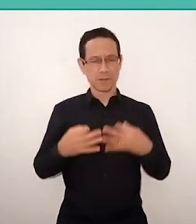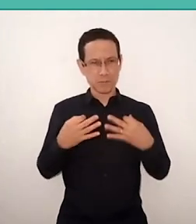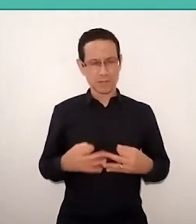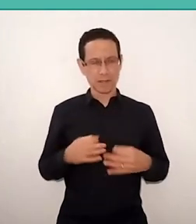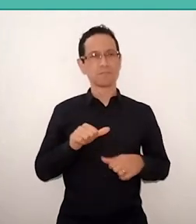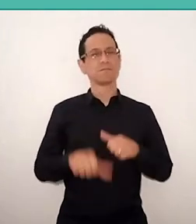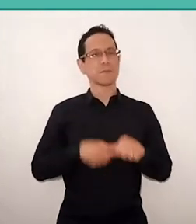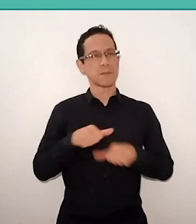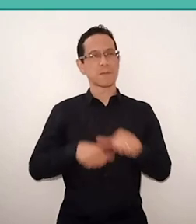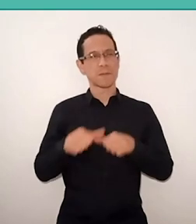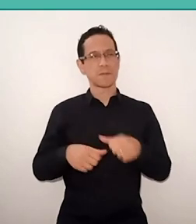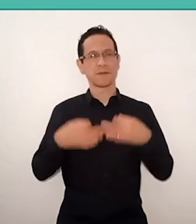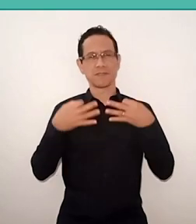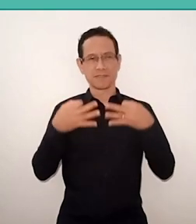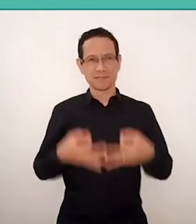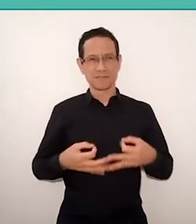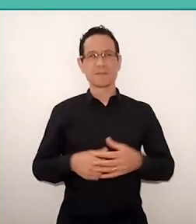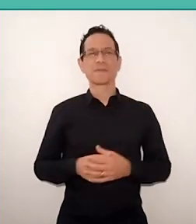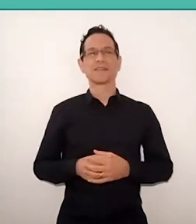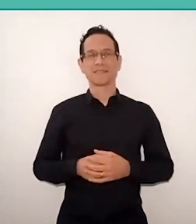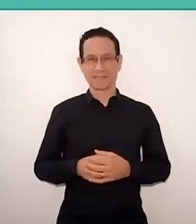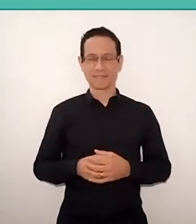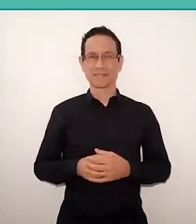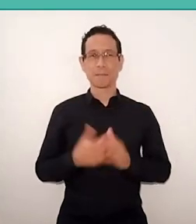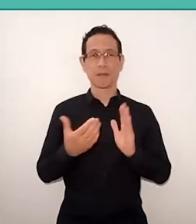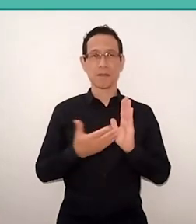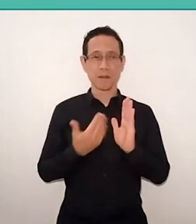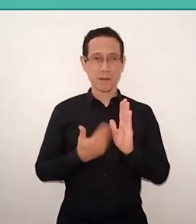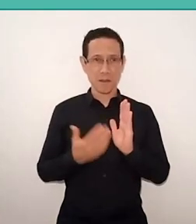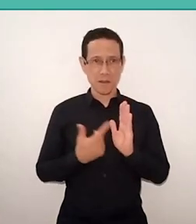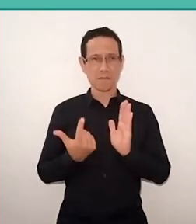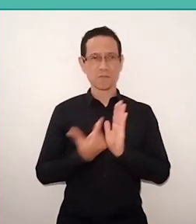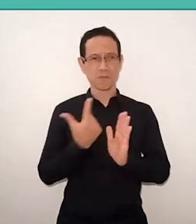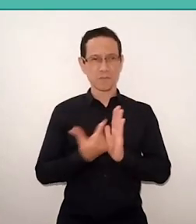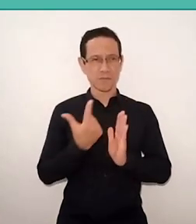And he always, in his books, in particular, in recent books,